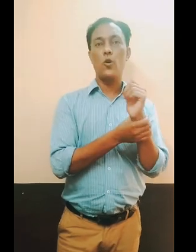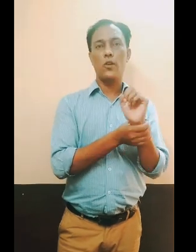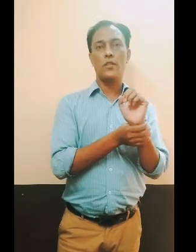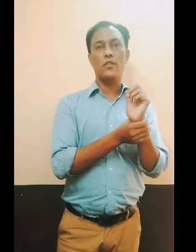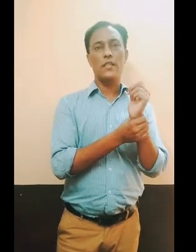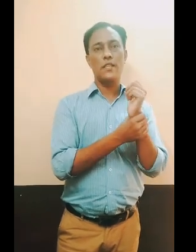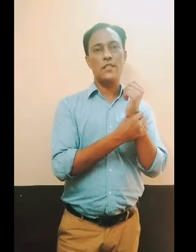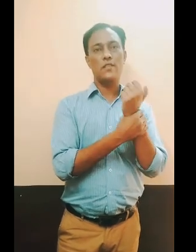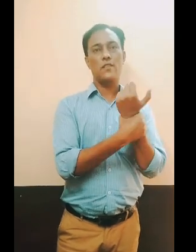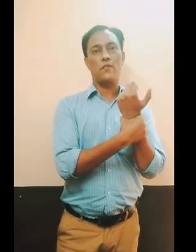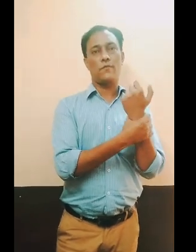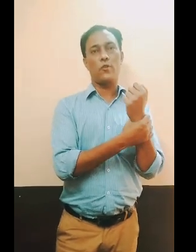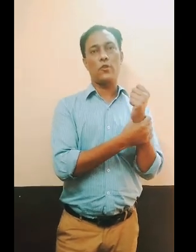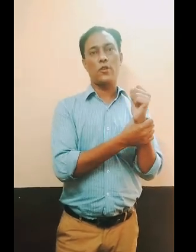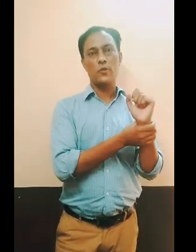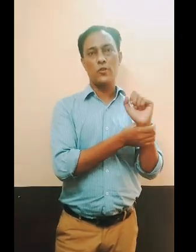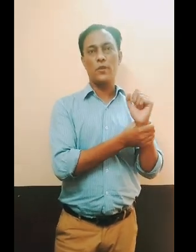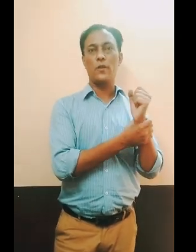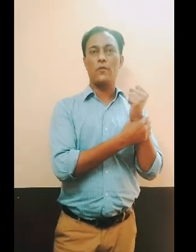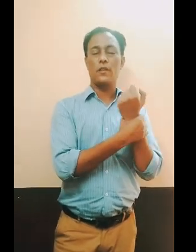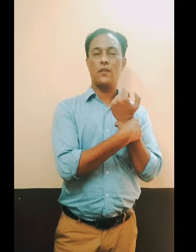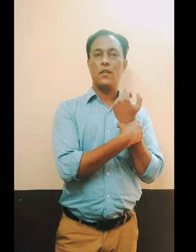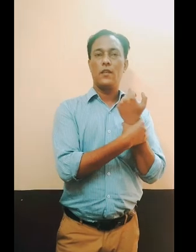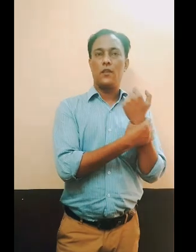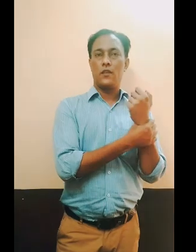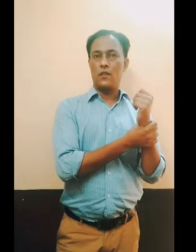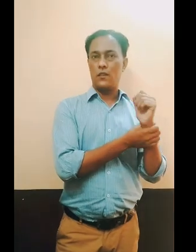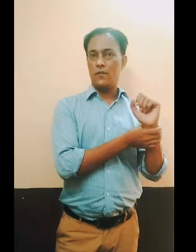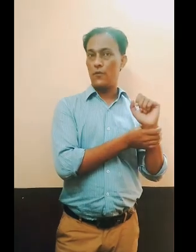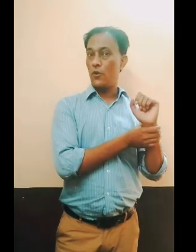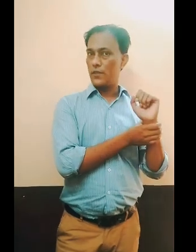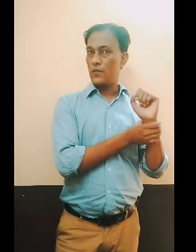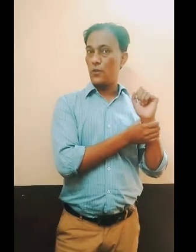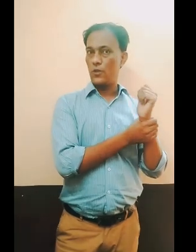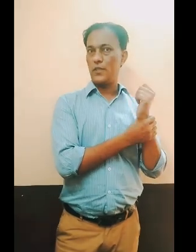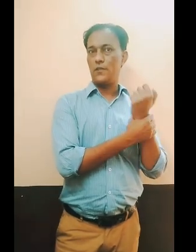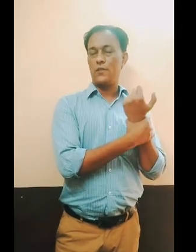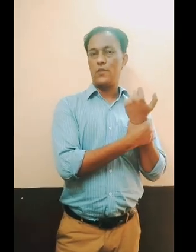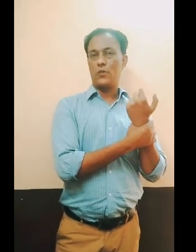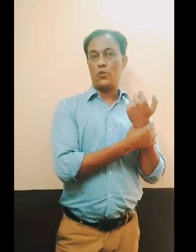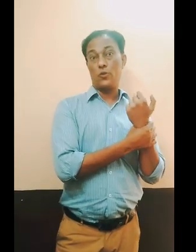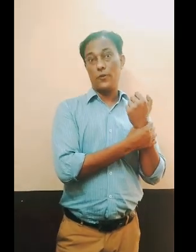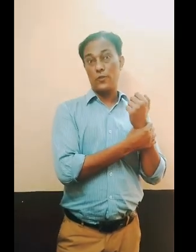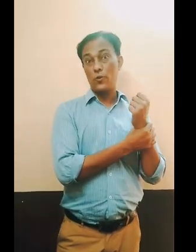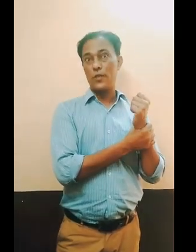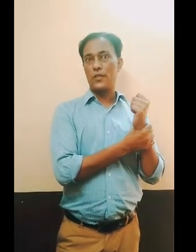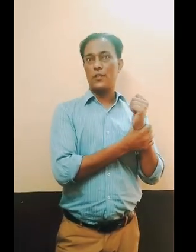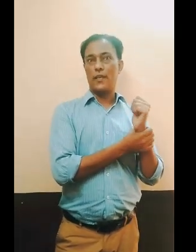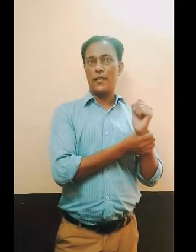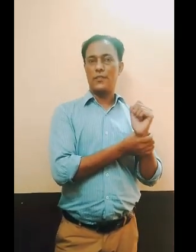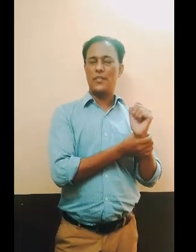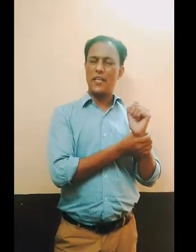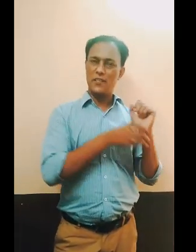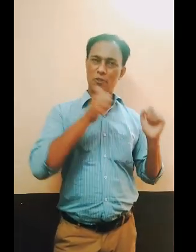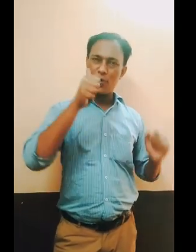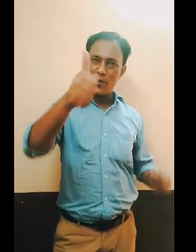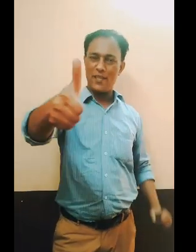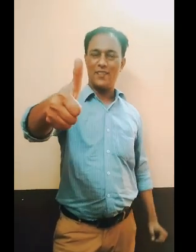will more increase for your immunity power for Corona so you will do it and take enjoy